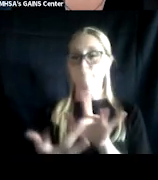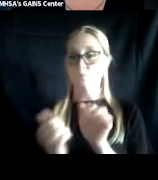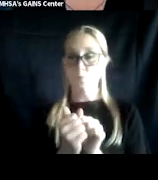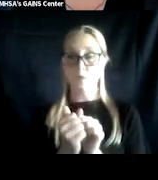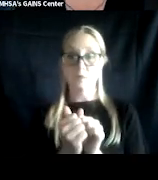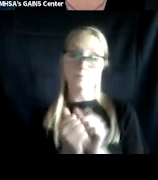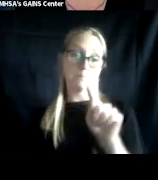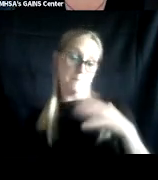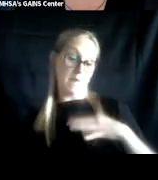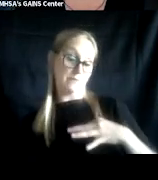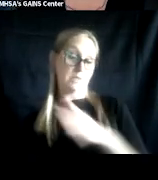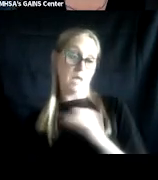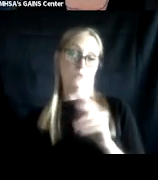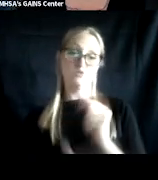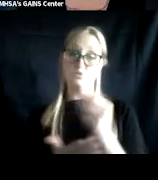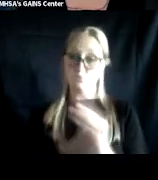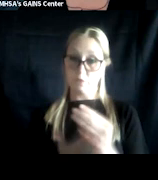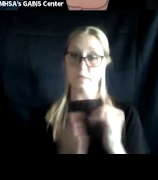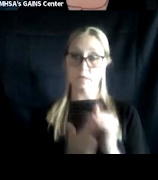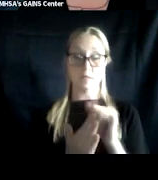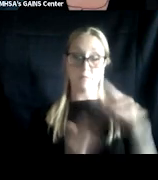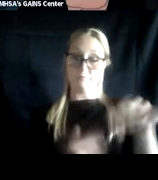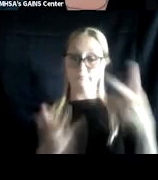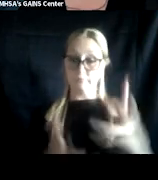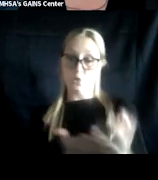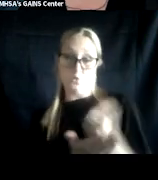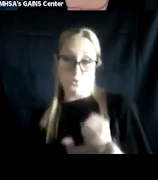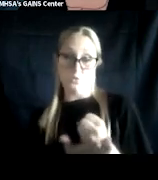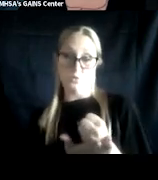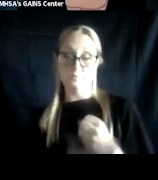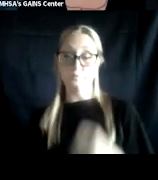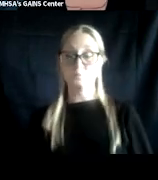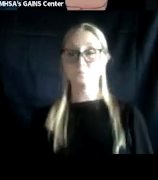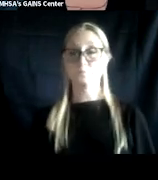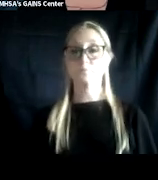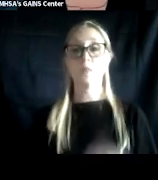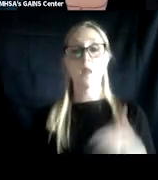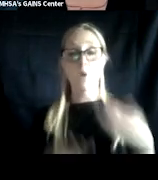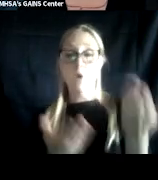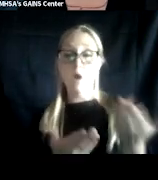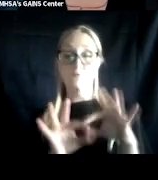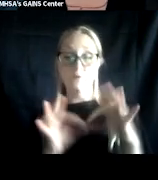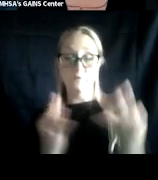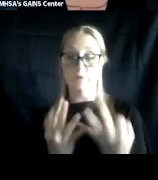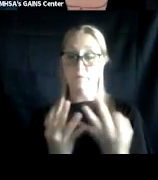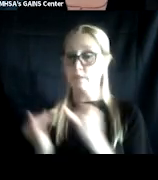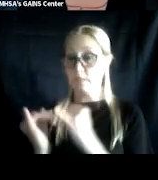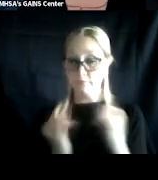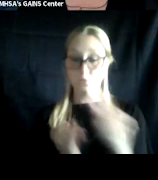SAMHSA also encourages all of our funded adult treatment drug courts, family treatment drug courts, and tribal healing wellness courts